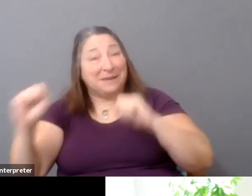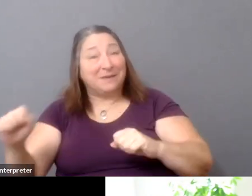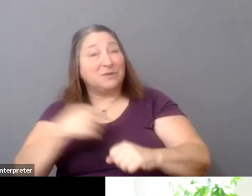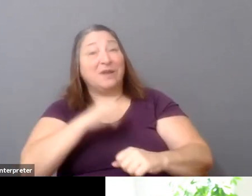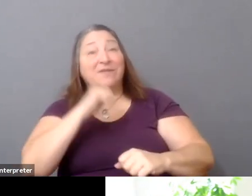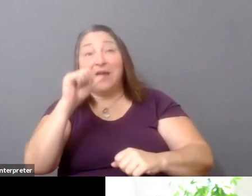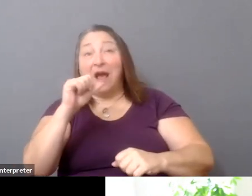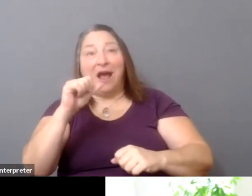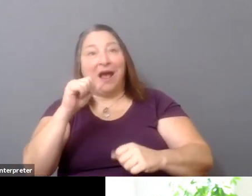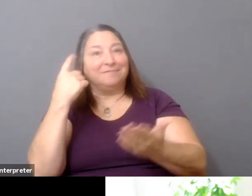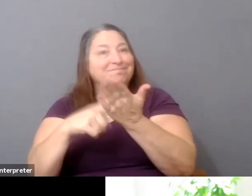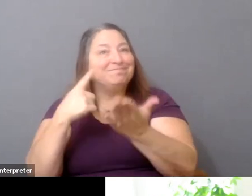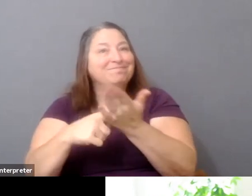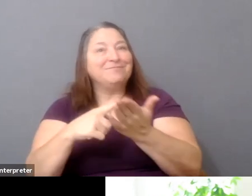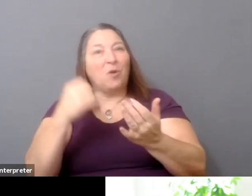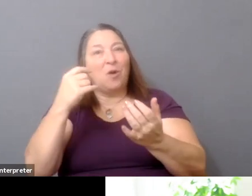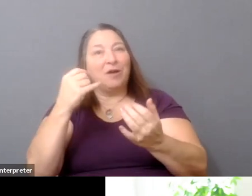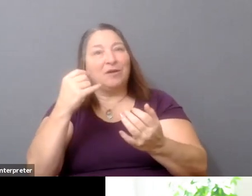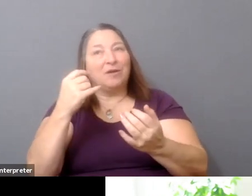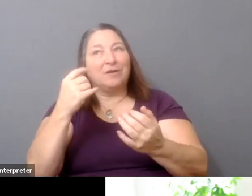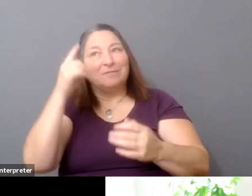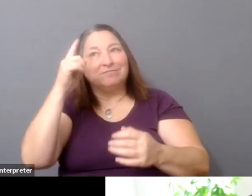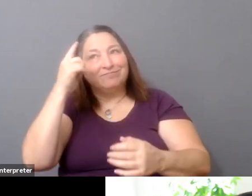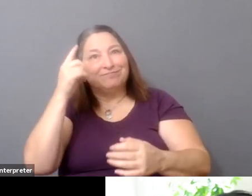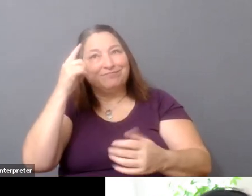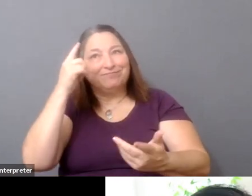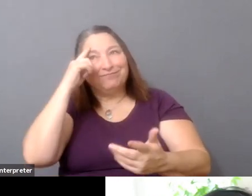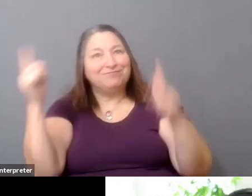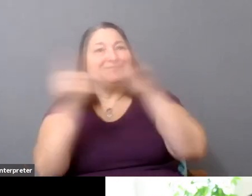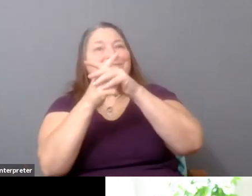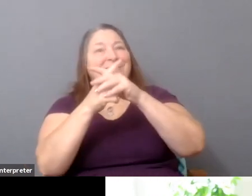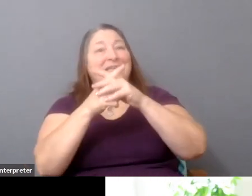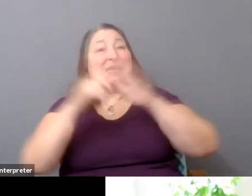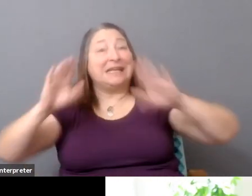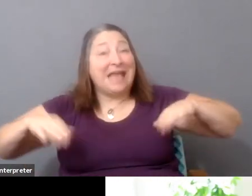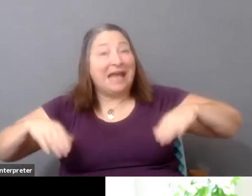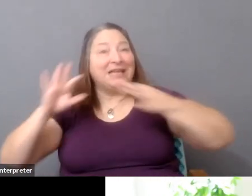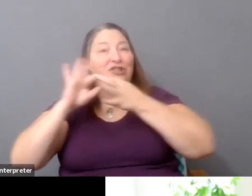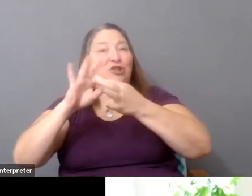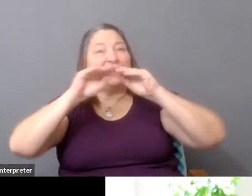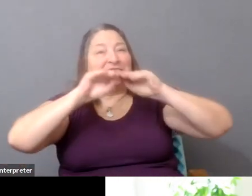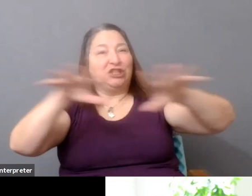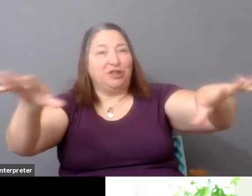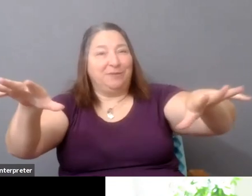And if it's OK, Gary, I'm just going to throw them out as a way to hopefully ask the-- invite,